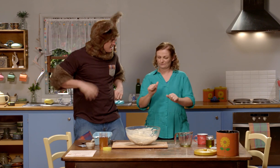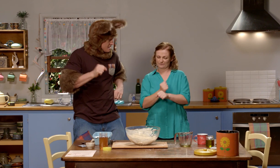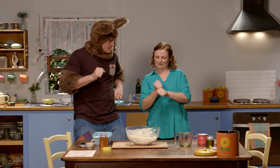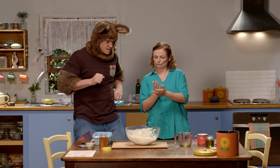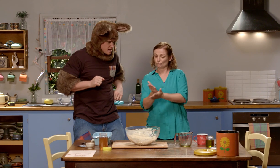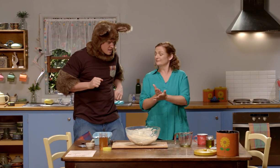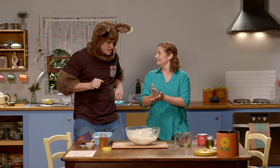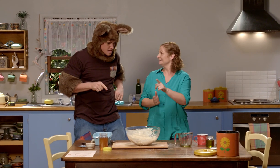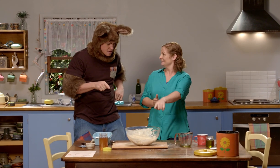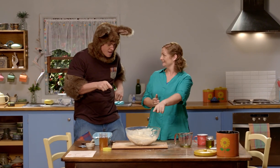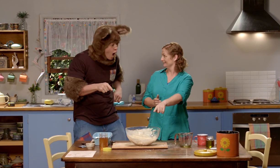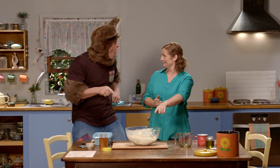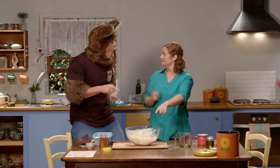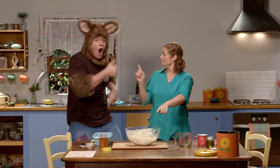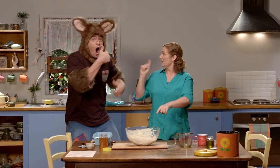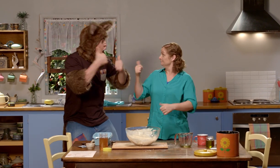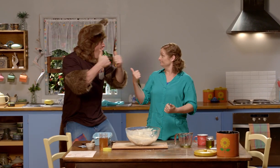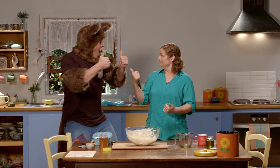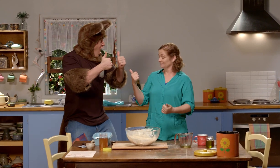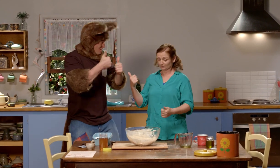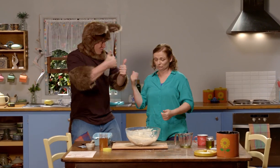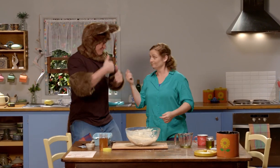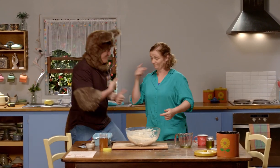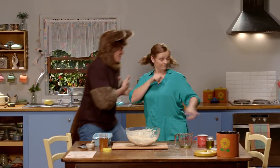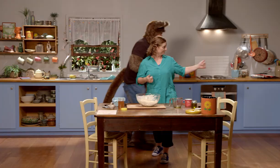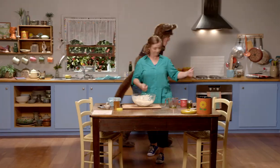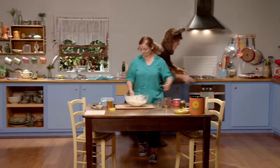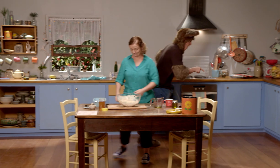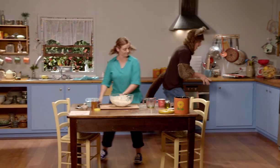I'll finish making the bread. How does that sound? Sounds great.